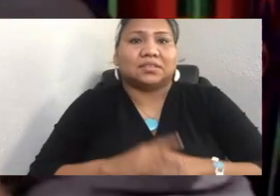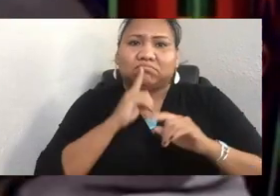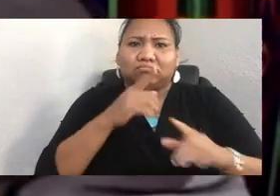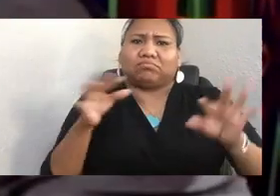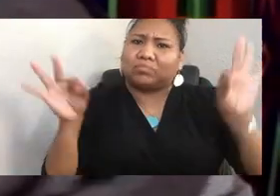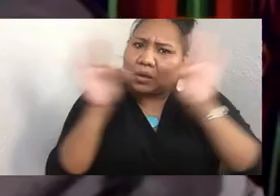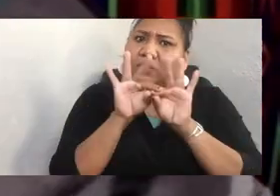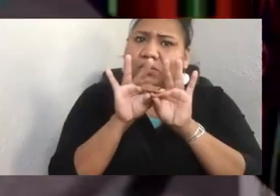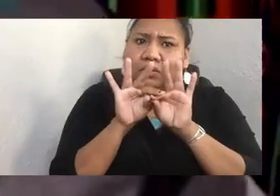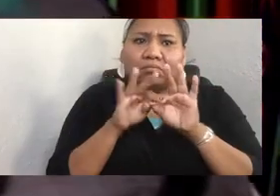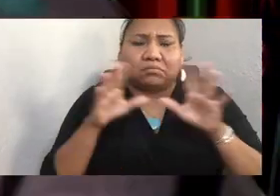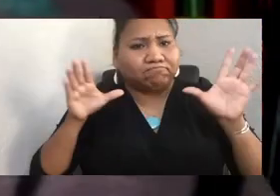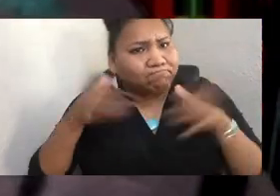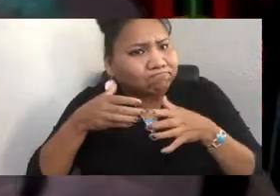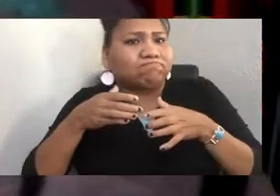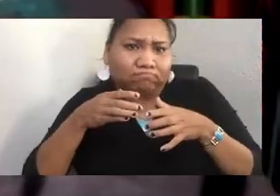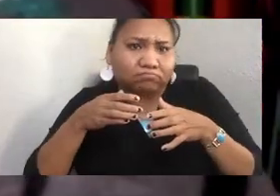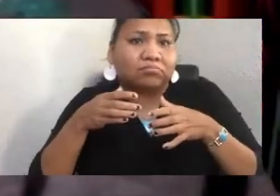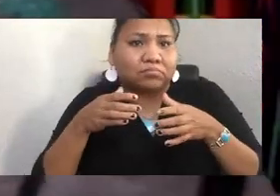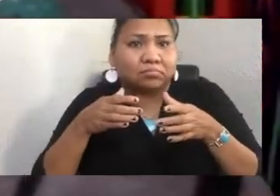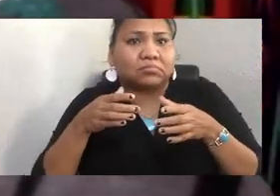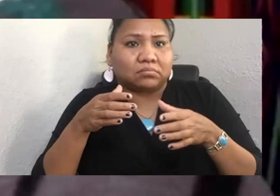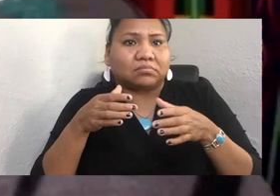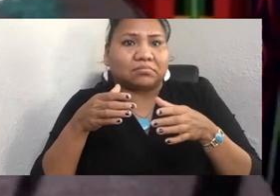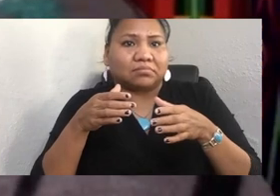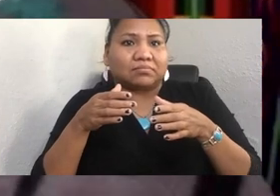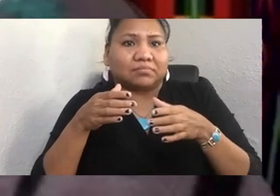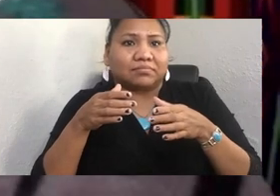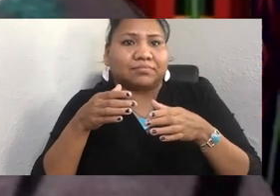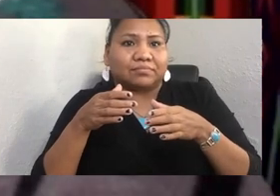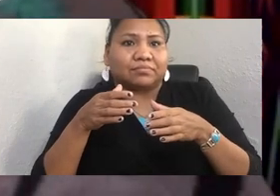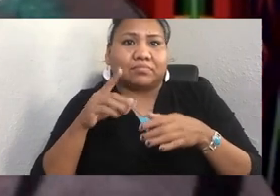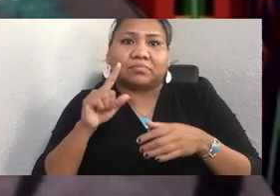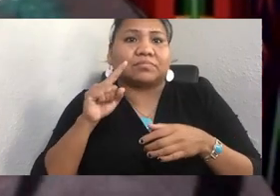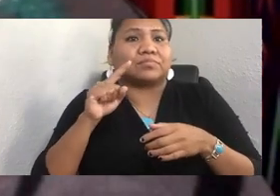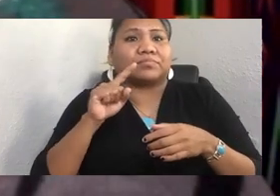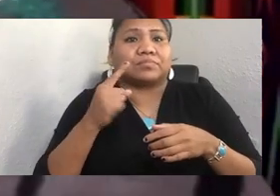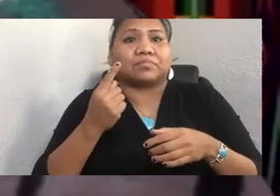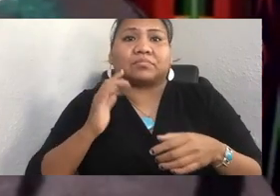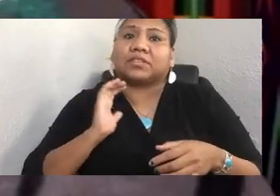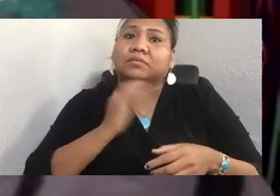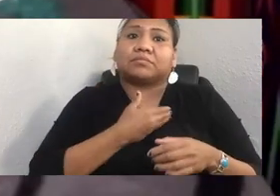our team, but as representatives of these organizations